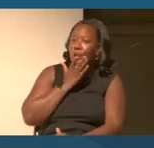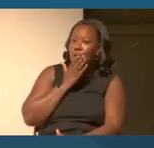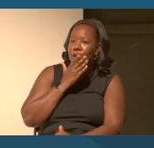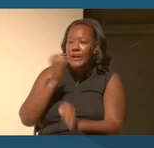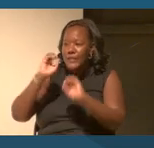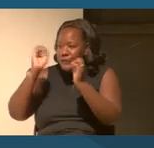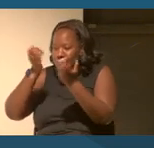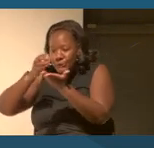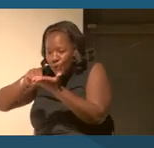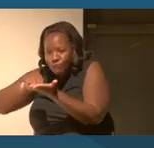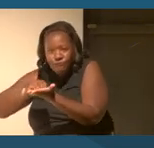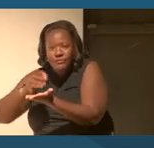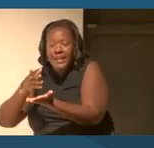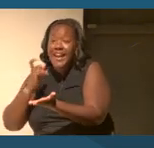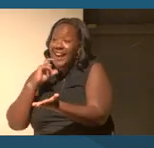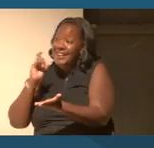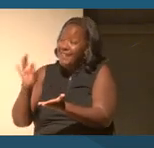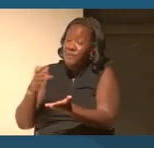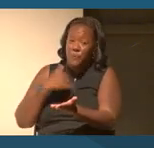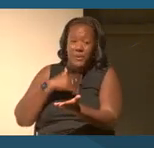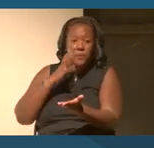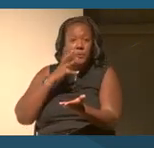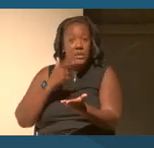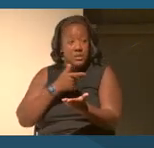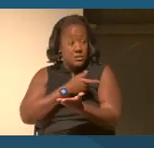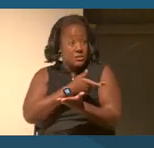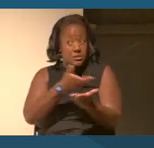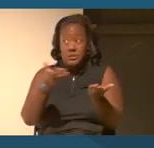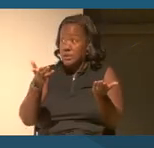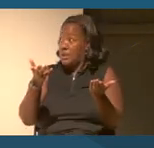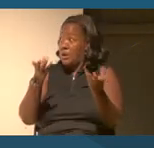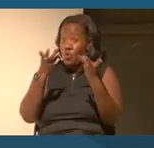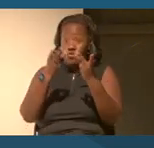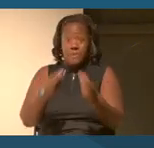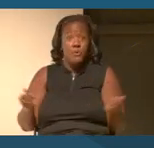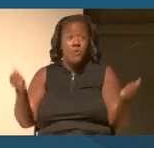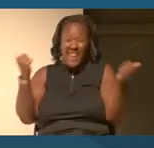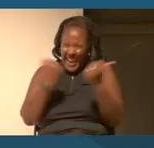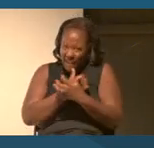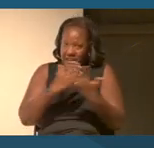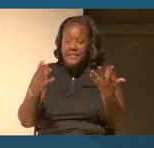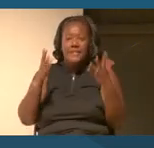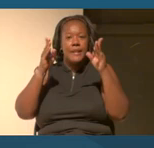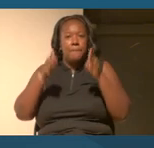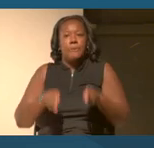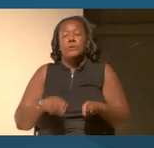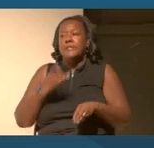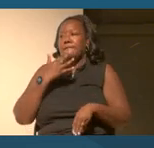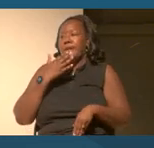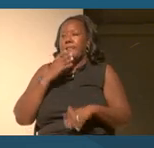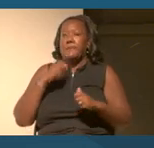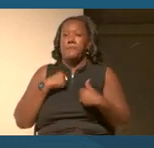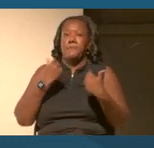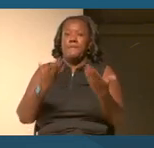And if we were really to take away all the things that people of color have contributed to the world, to the nation, we would have to take away open heart surgery.